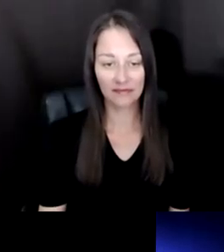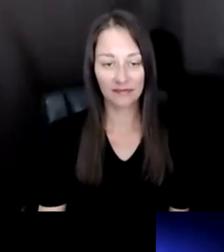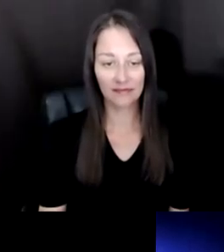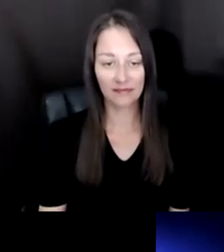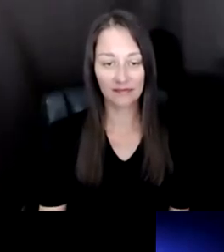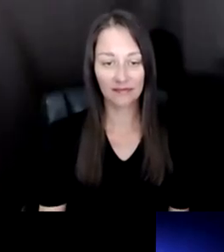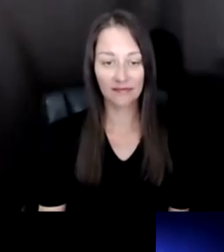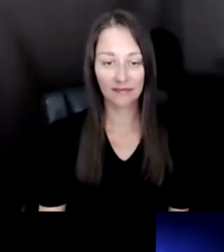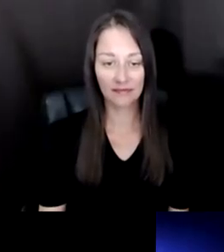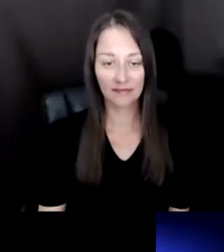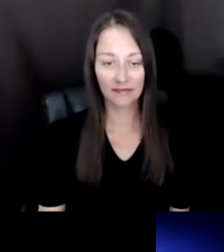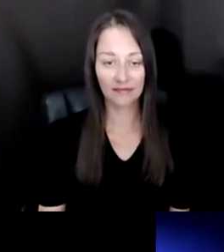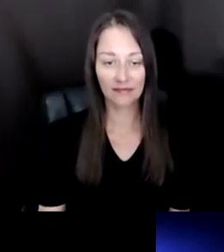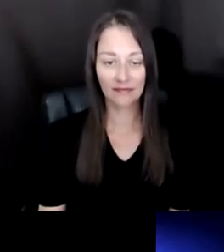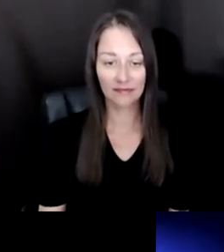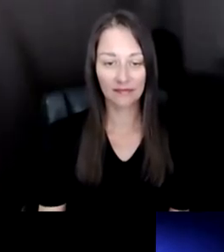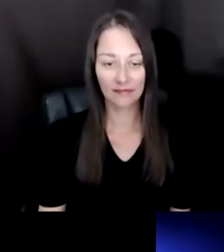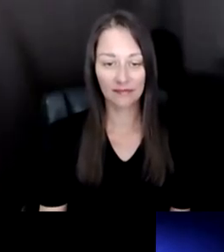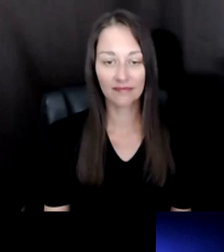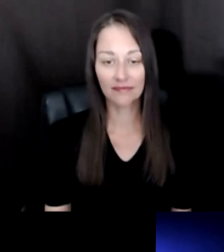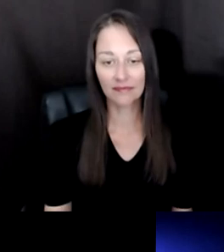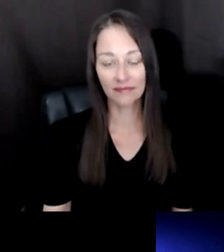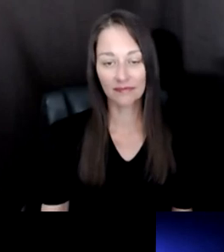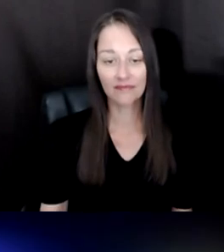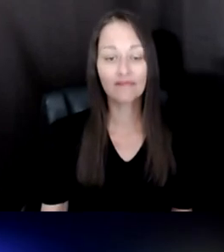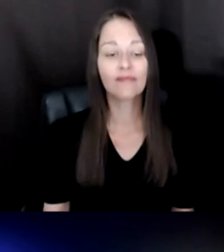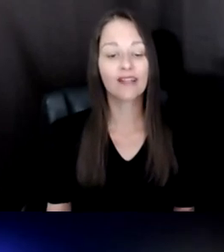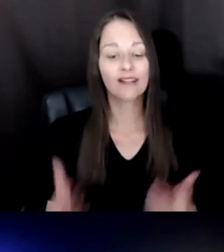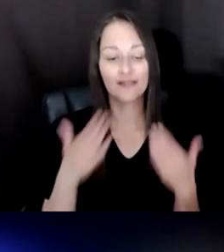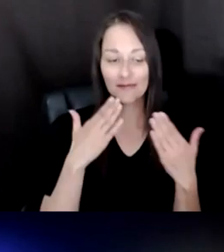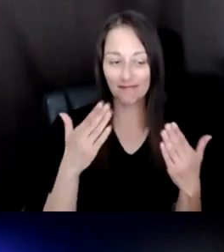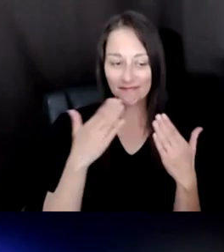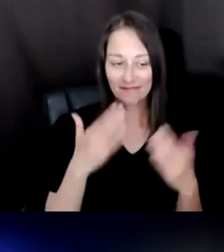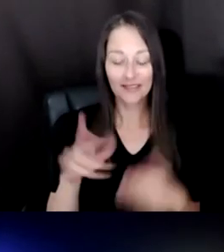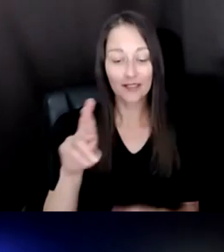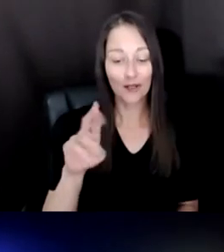SO REFIK, IN SOME OF THE CONVERSATIONS AROUND THIS PIECE ONE OF THE THINGS THAT REALLY